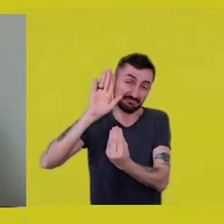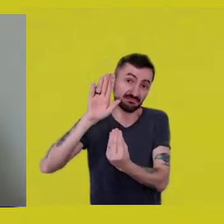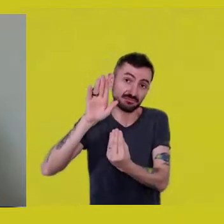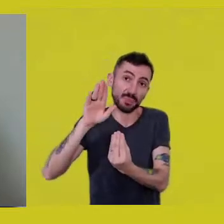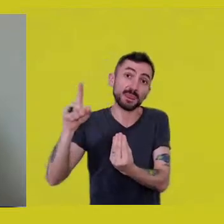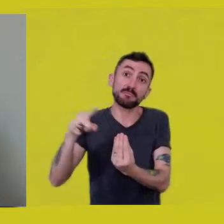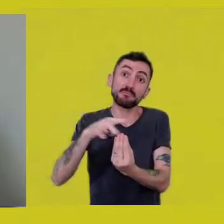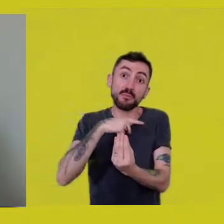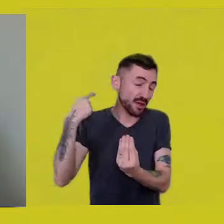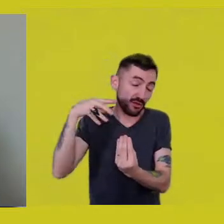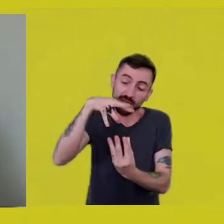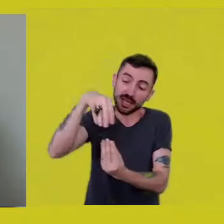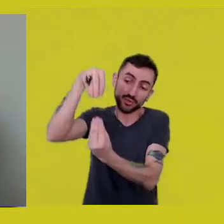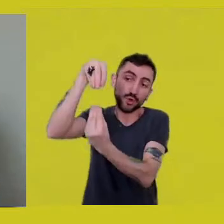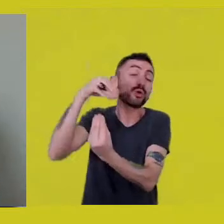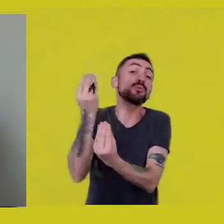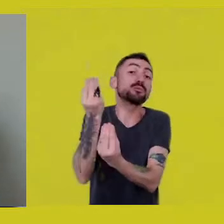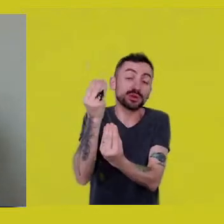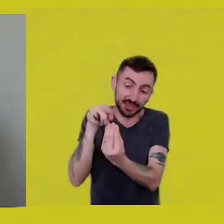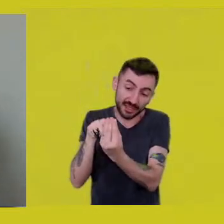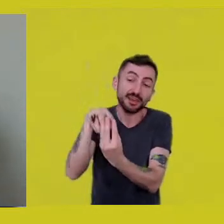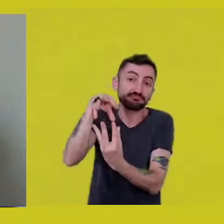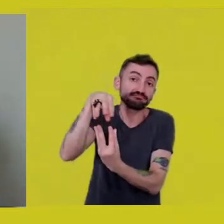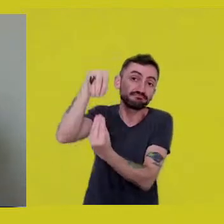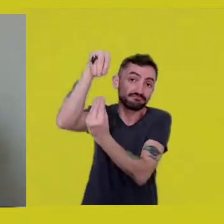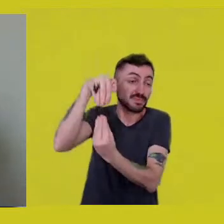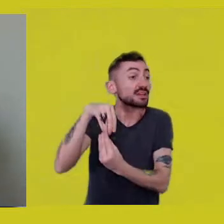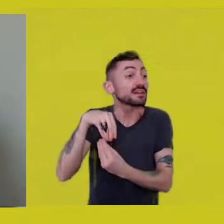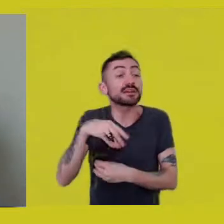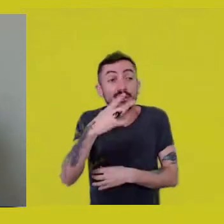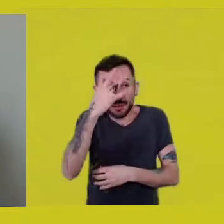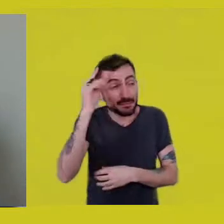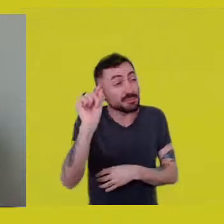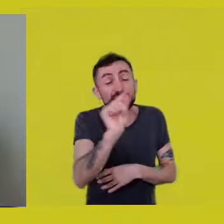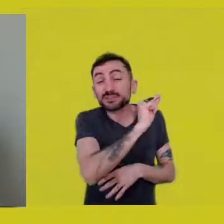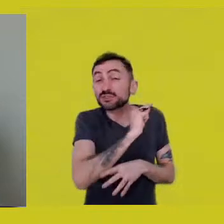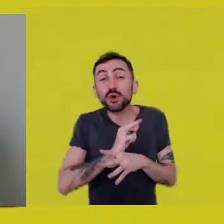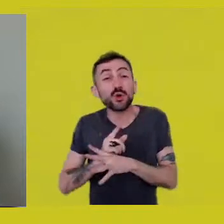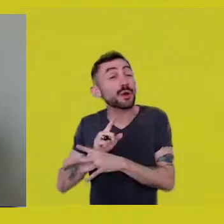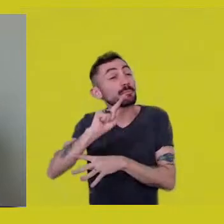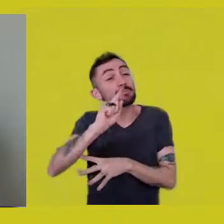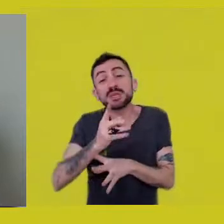because he is present in the memory of thousands of people worldwide.